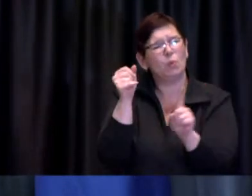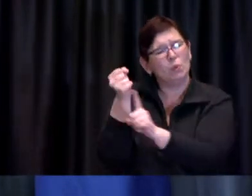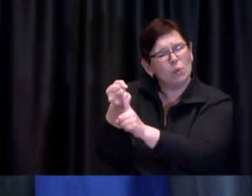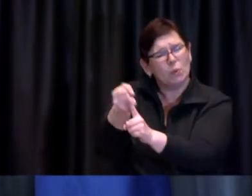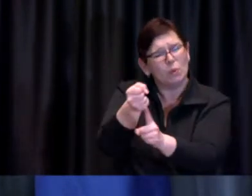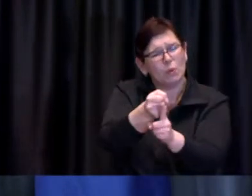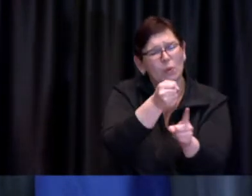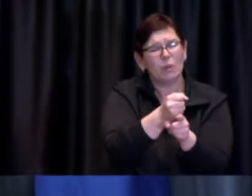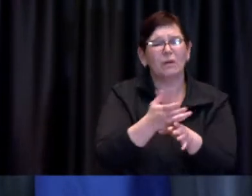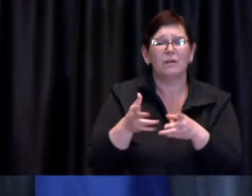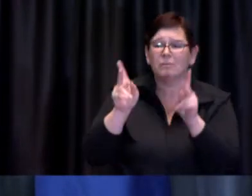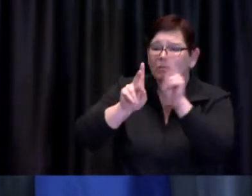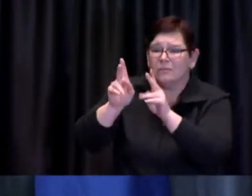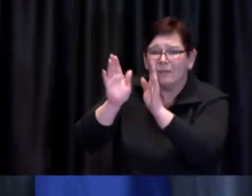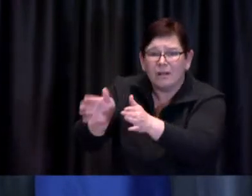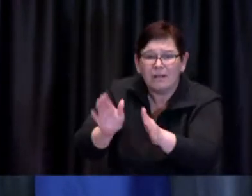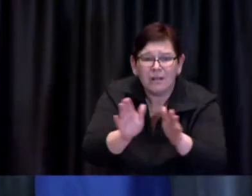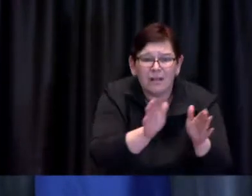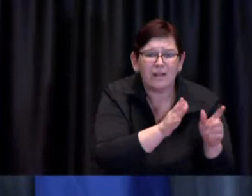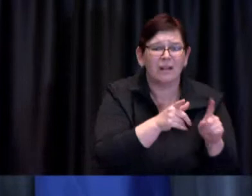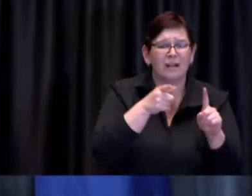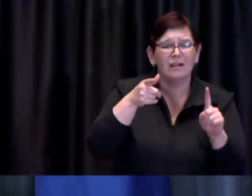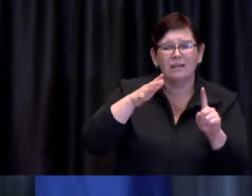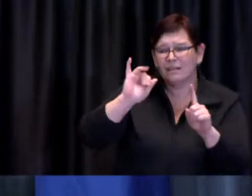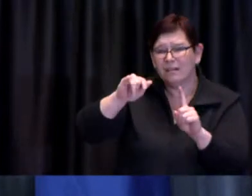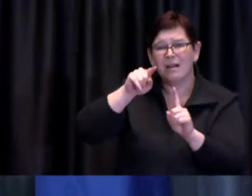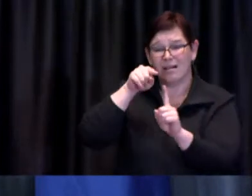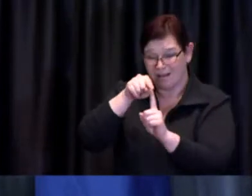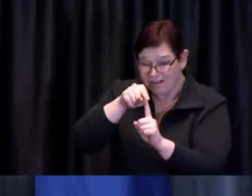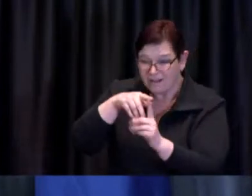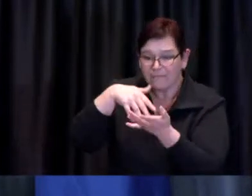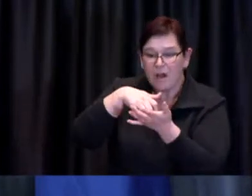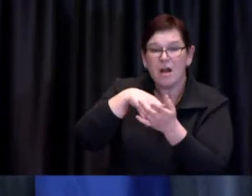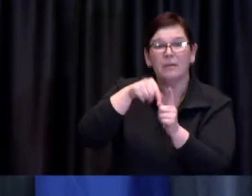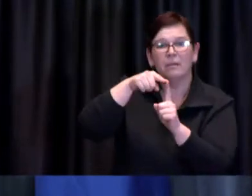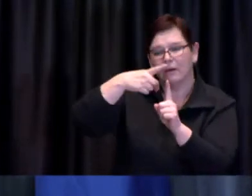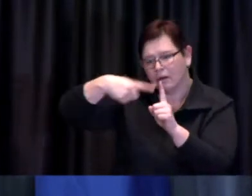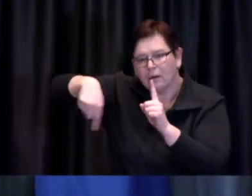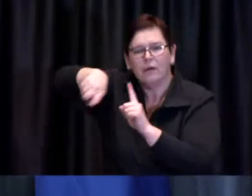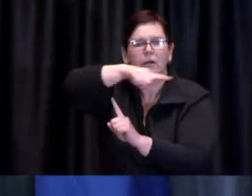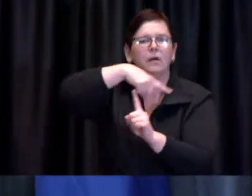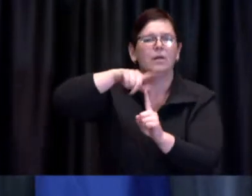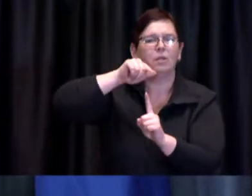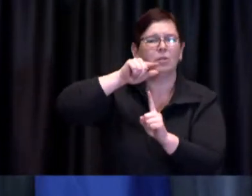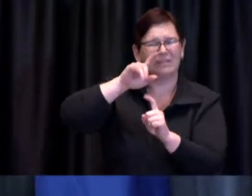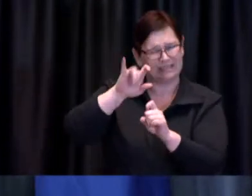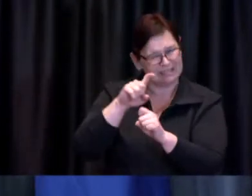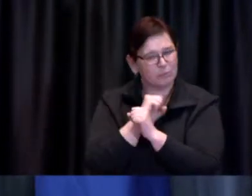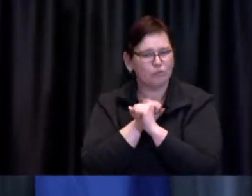by extension it better protects the entire city from the negative impacts associated with COVID-19